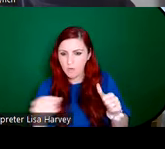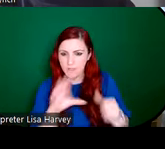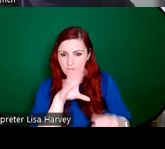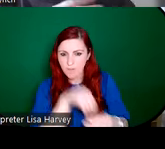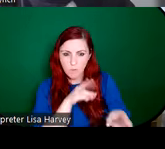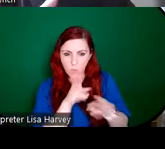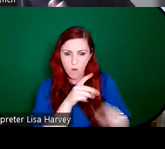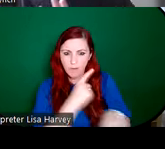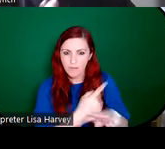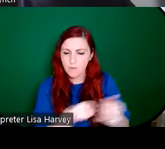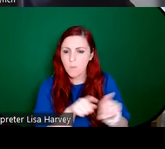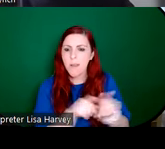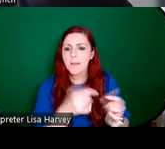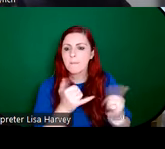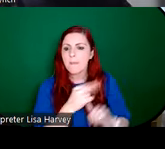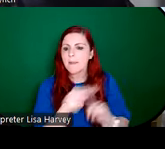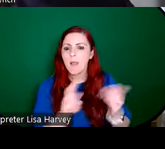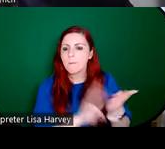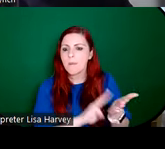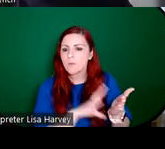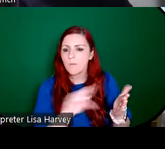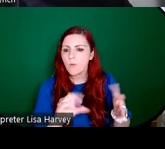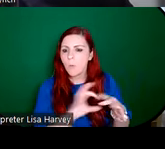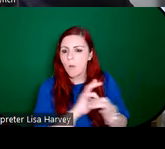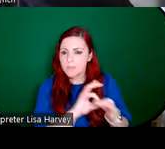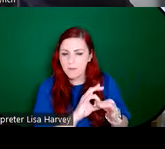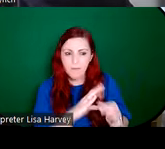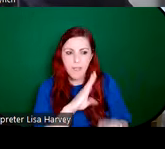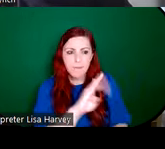studio even though they weren't members of the cooperative. Beatrice Elvery